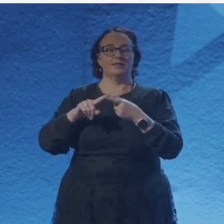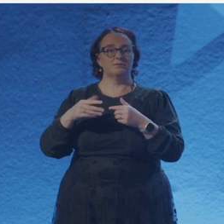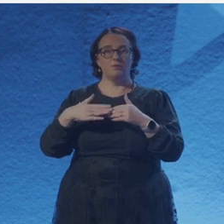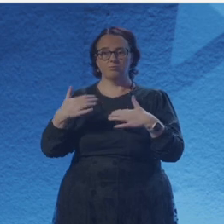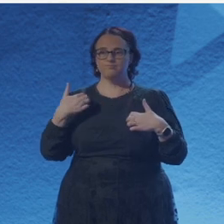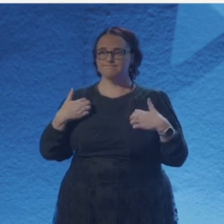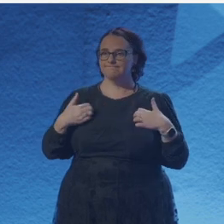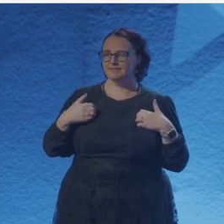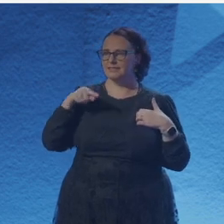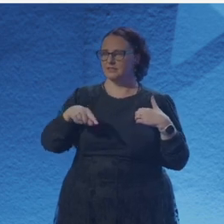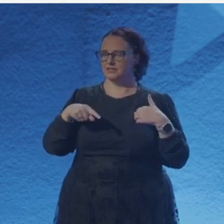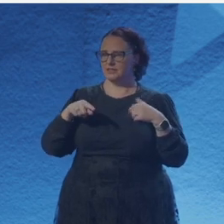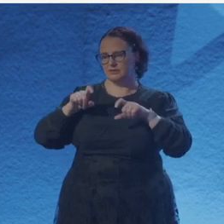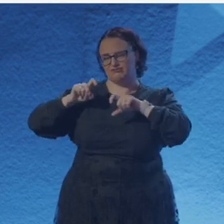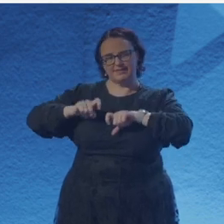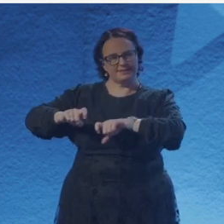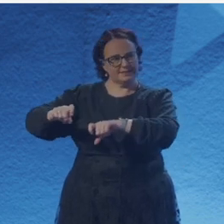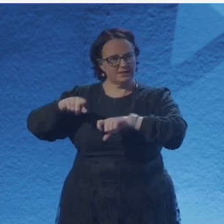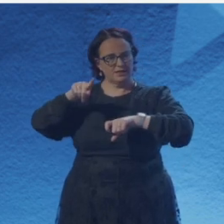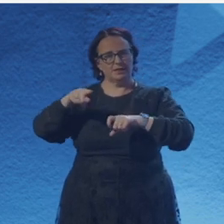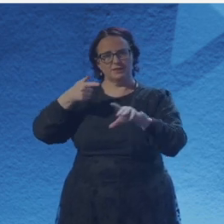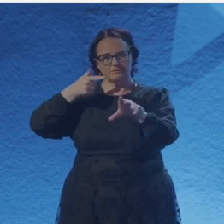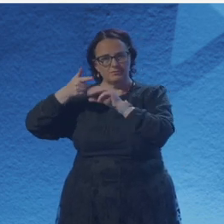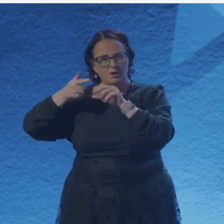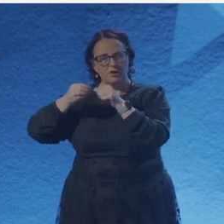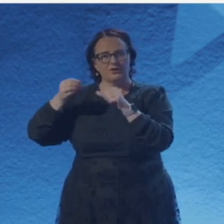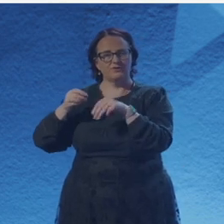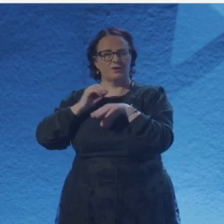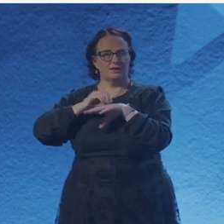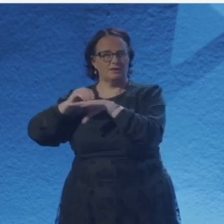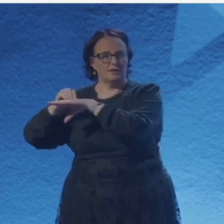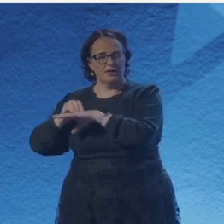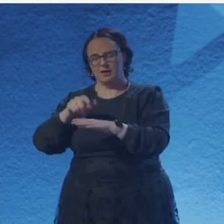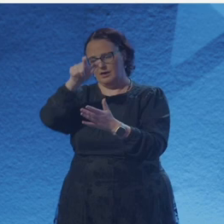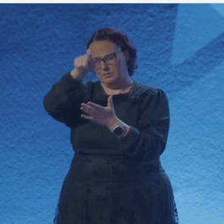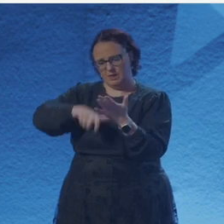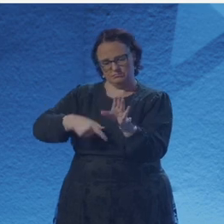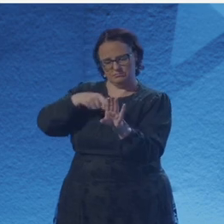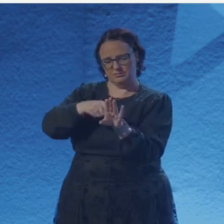If you have any burning questions, keep them in mind throughout the event and